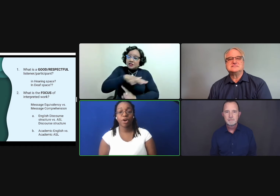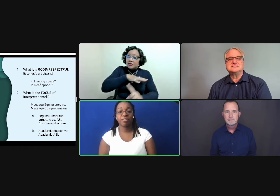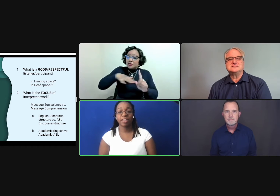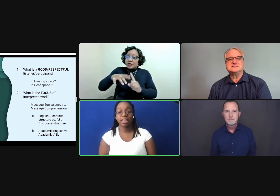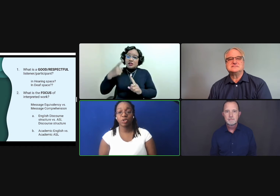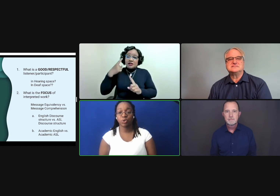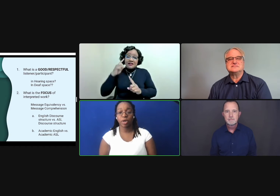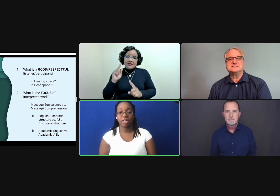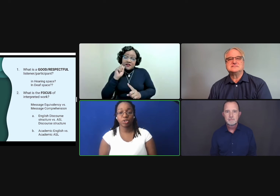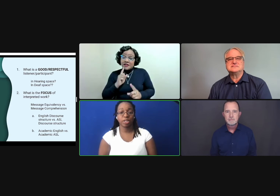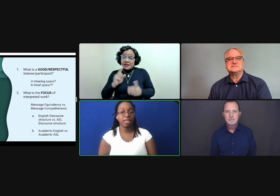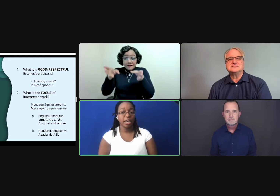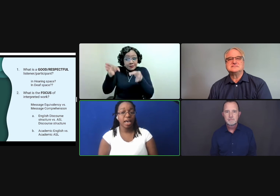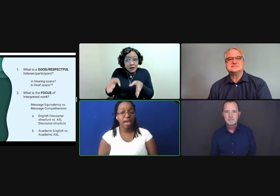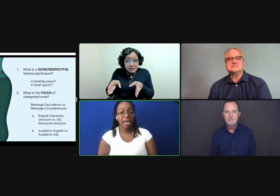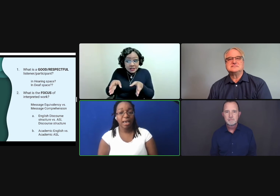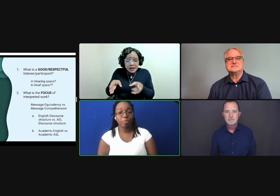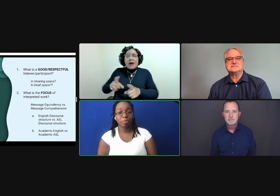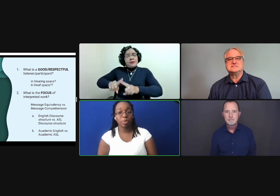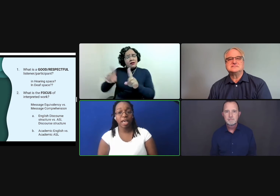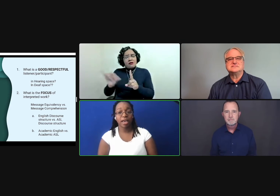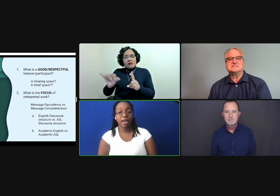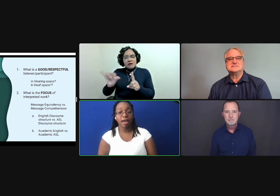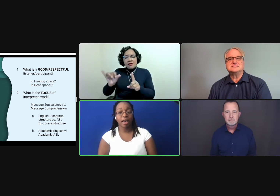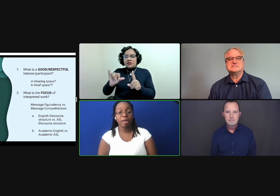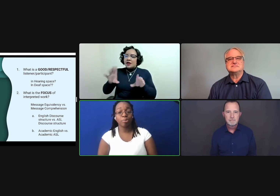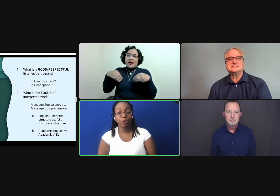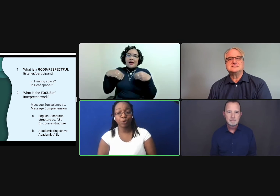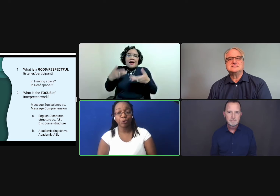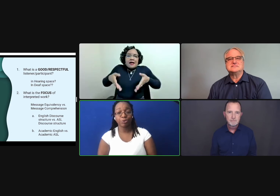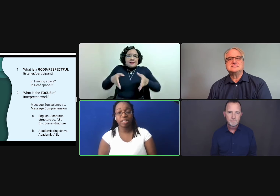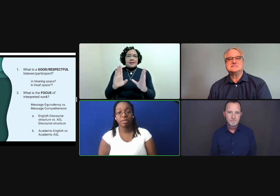For everything to actually improve,